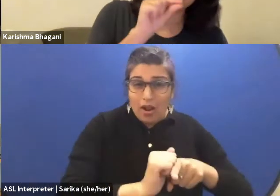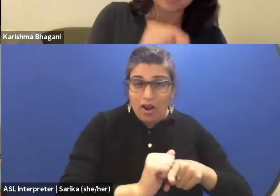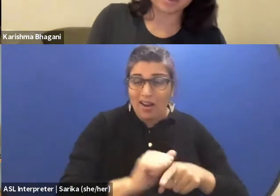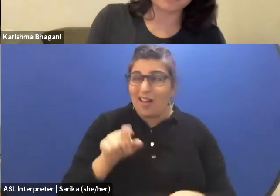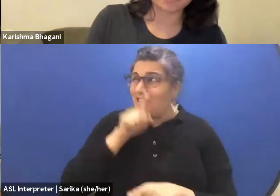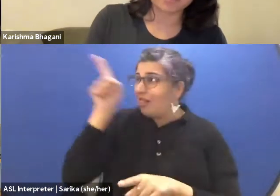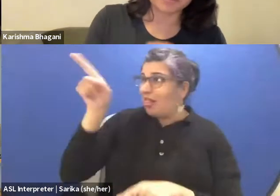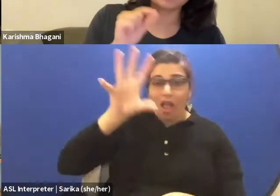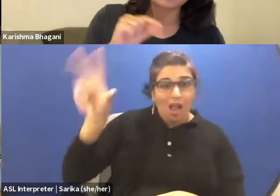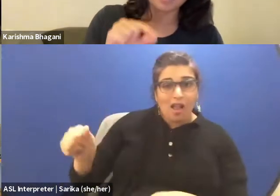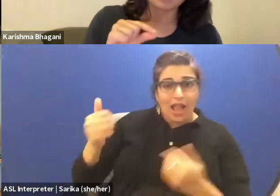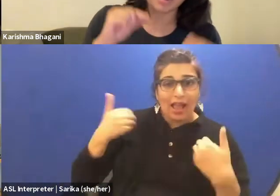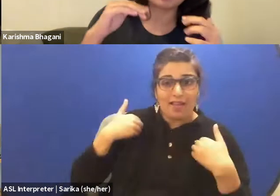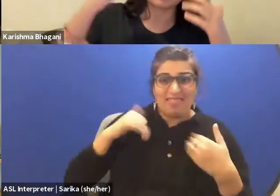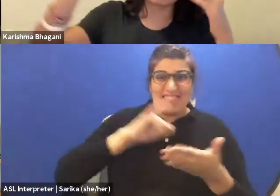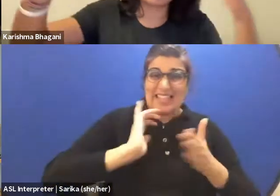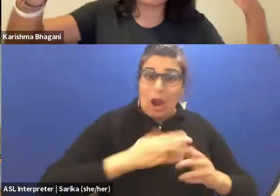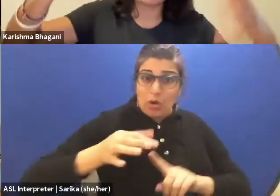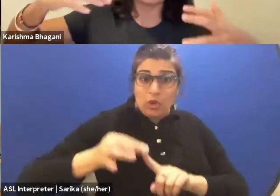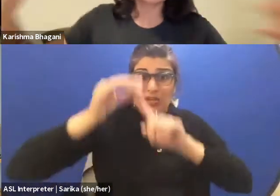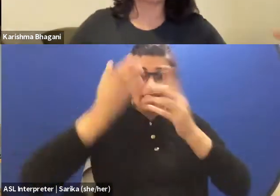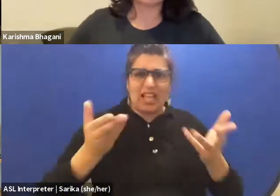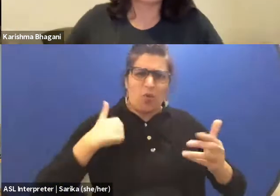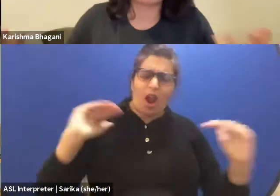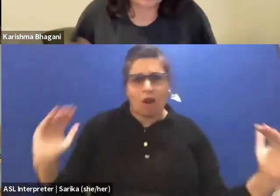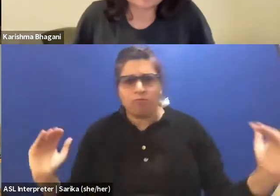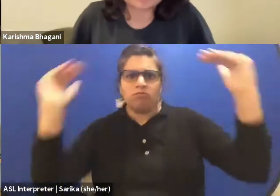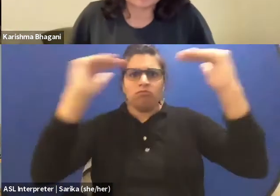that we have to offer, that we are at the level of some folks who have trained